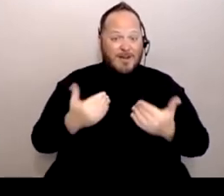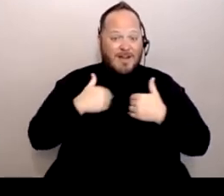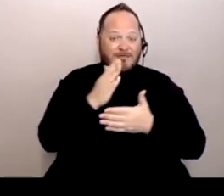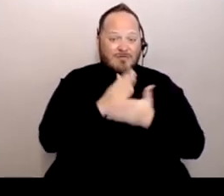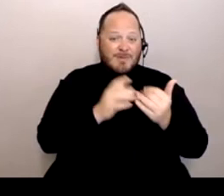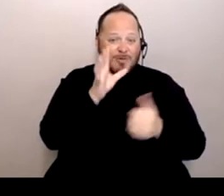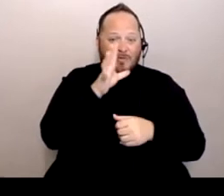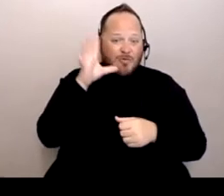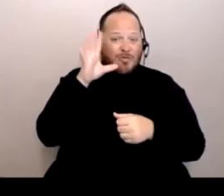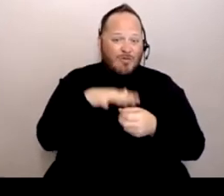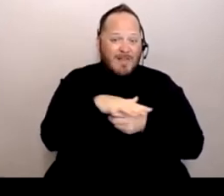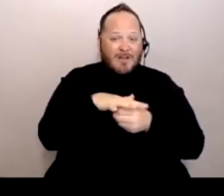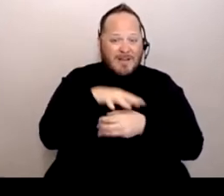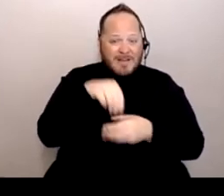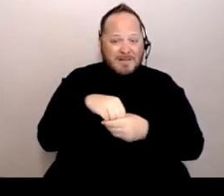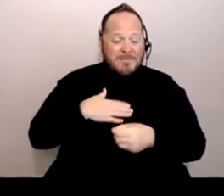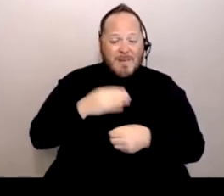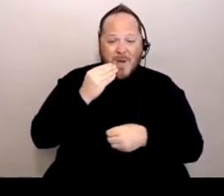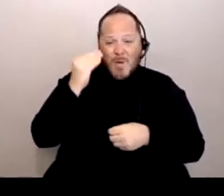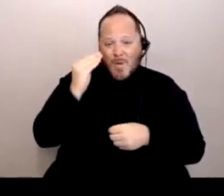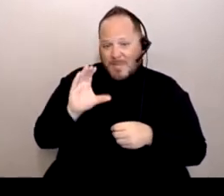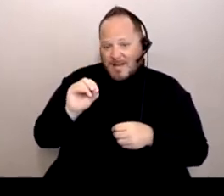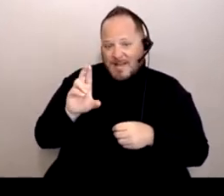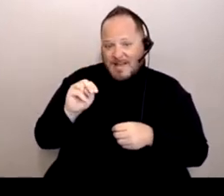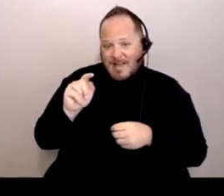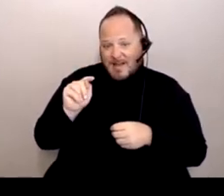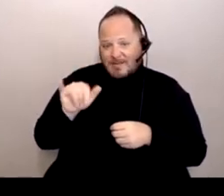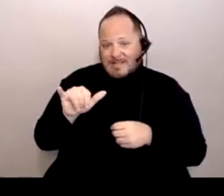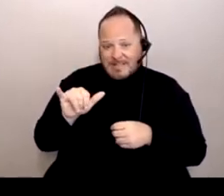in the county I live in and we have a lot of farms.